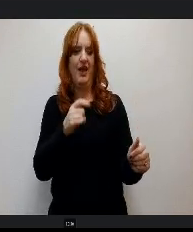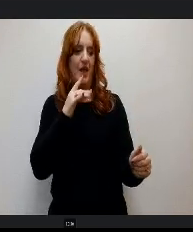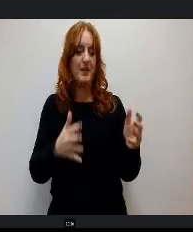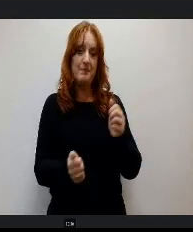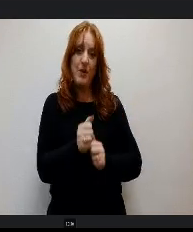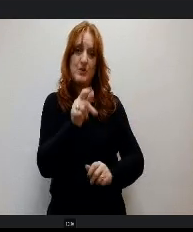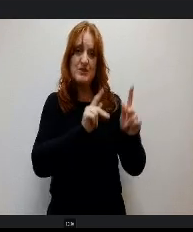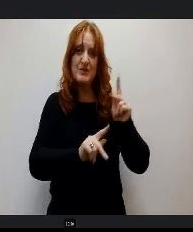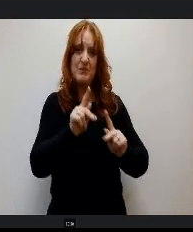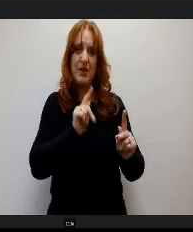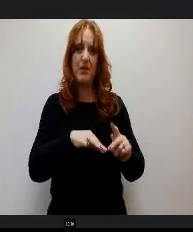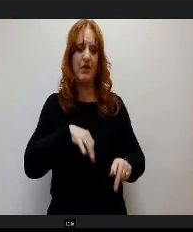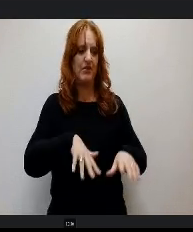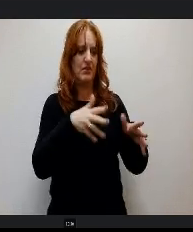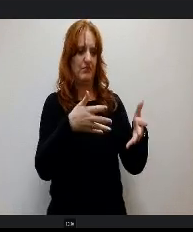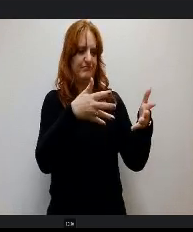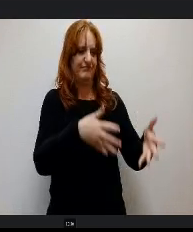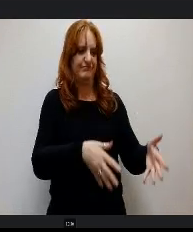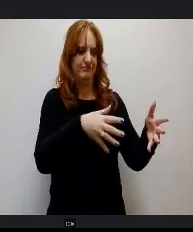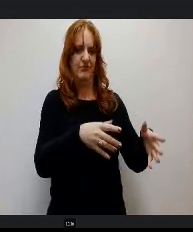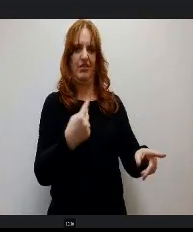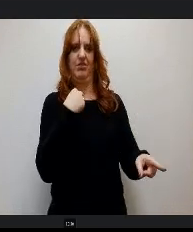re abandoned and left behind by the very people they were told whether to teach them.